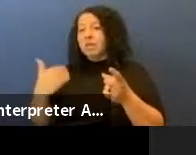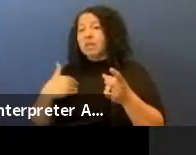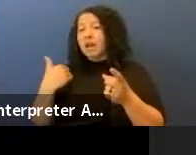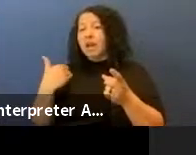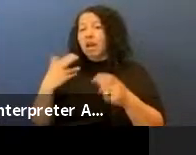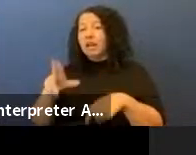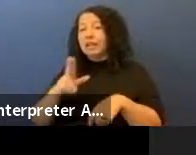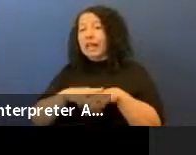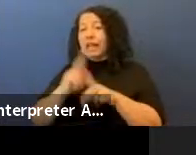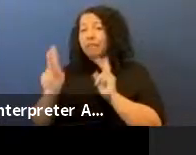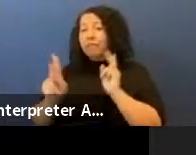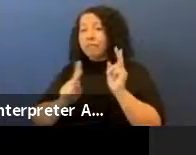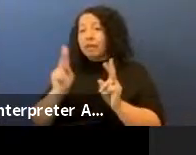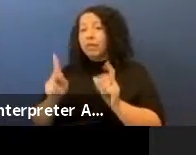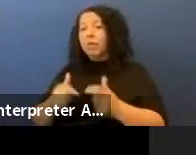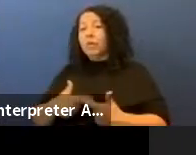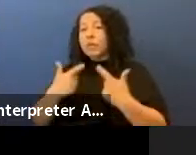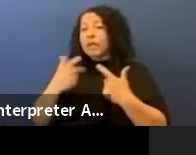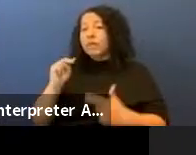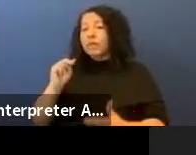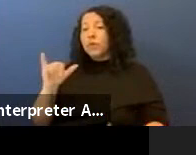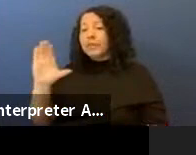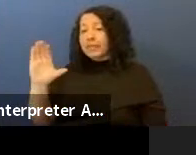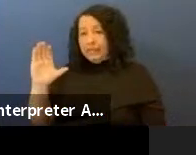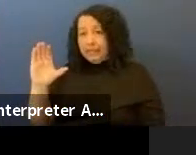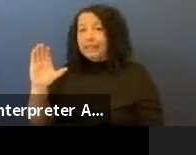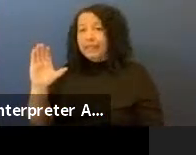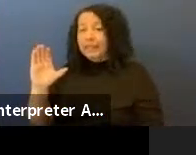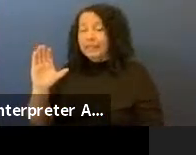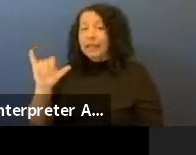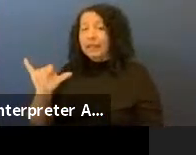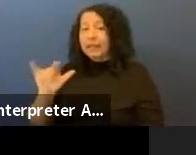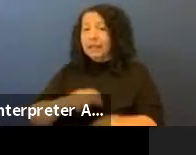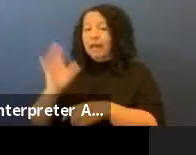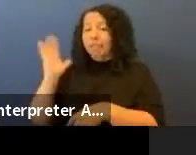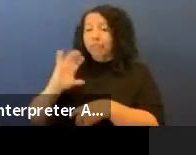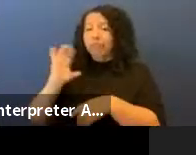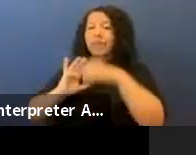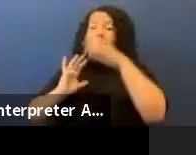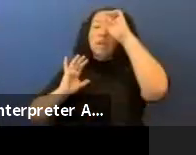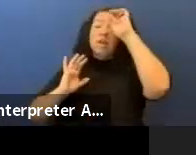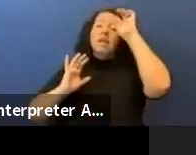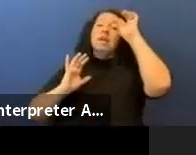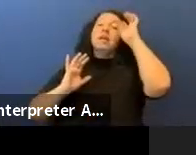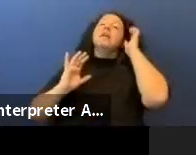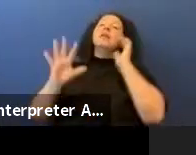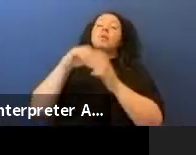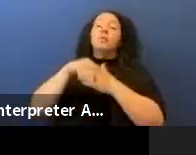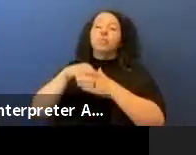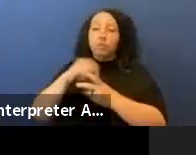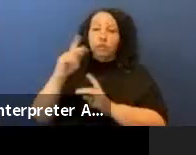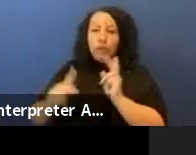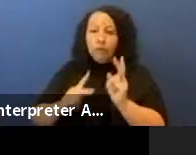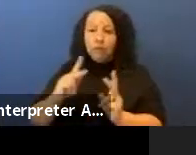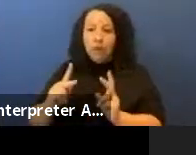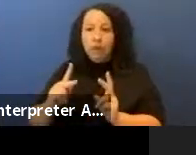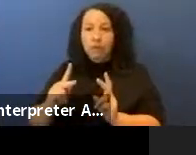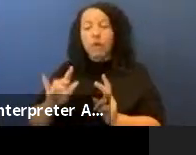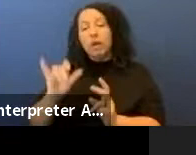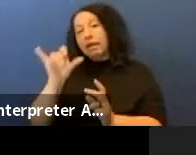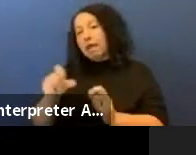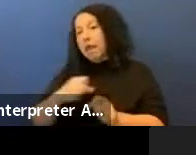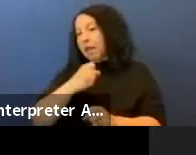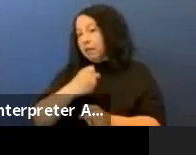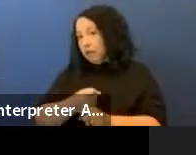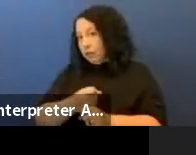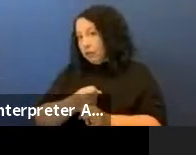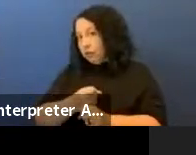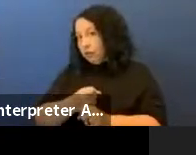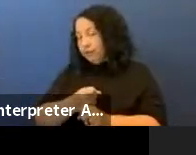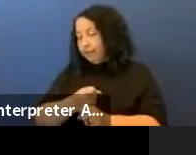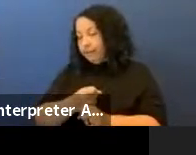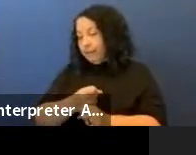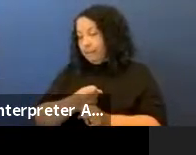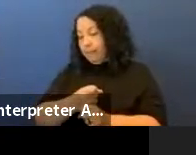who lived in New York City and it includes people who, in that year,